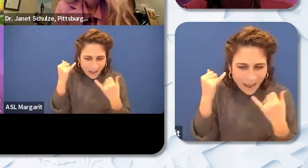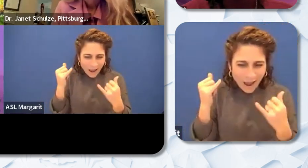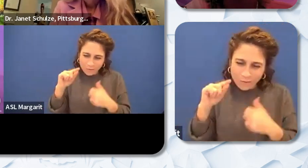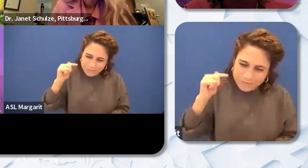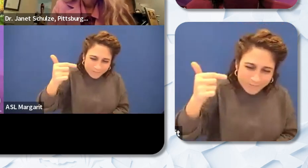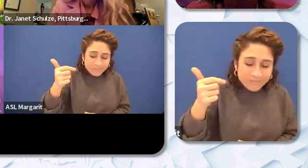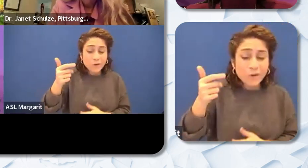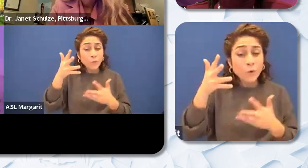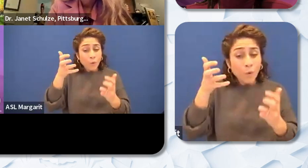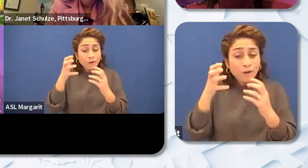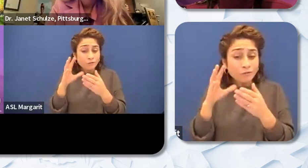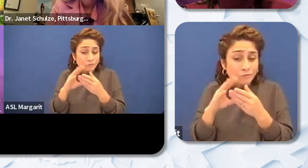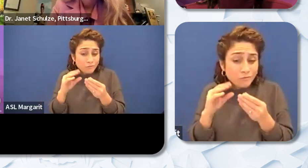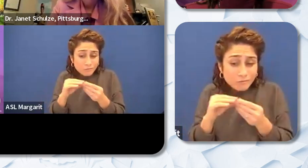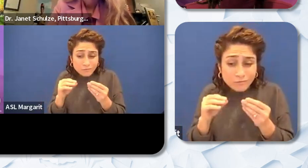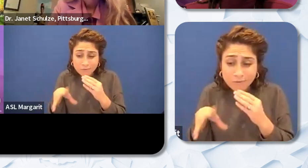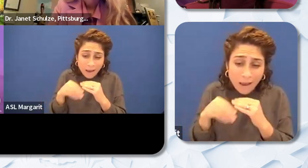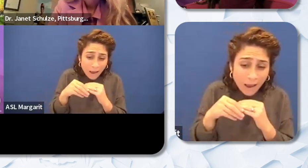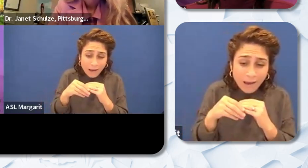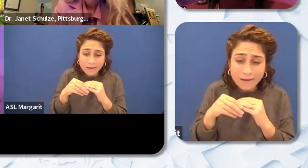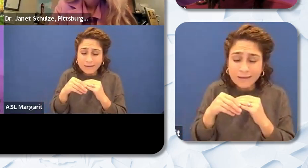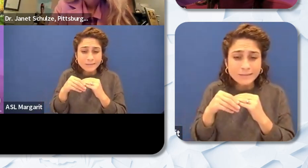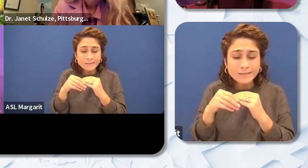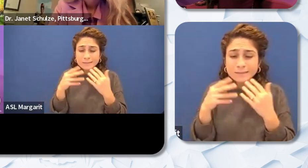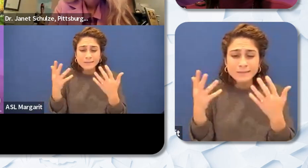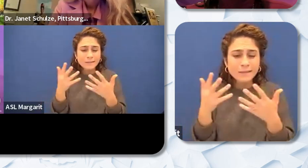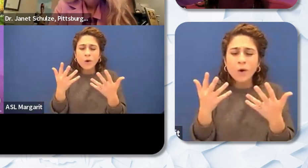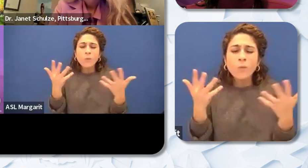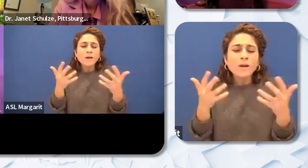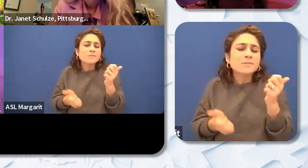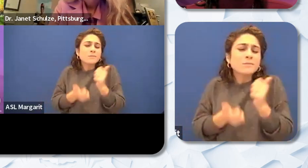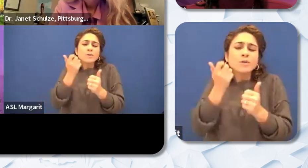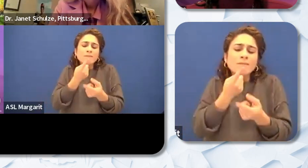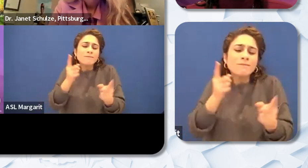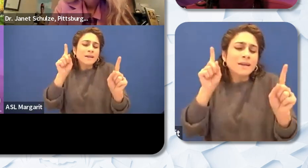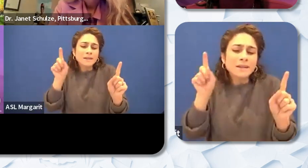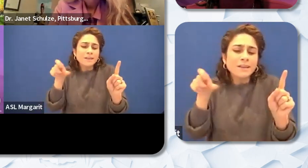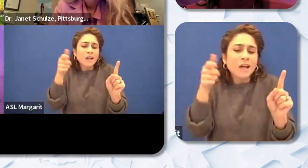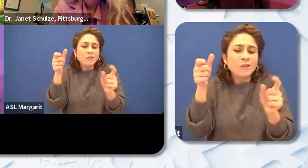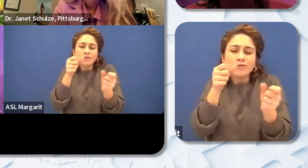add to this discussion around what would be most effective here for our Black educators?